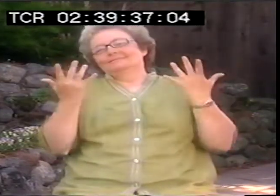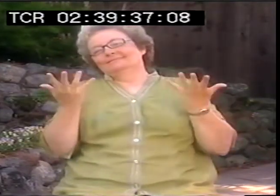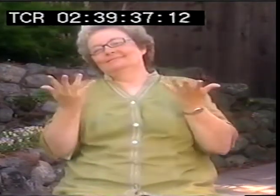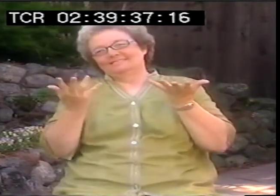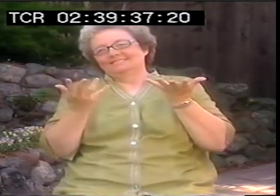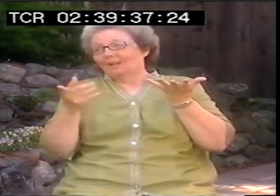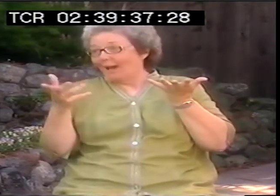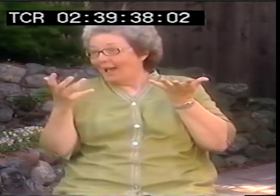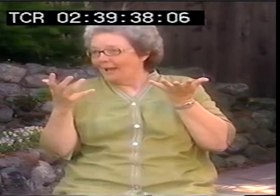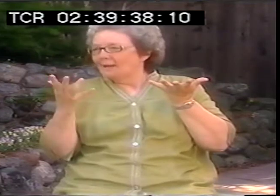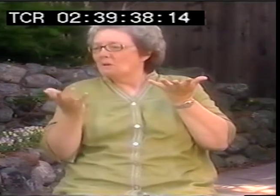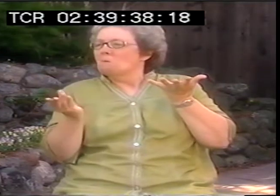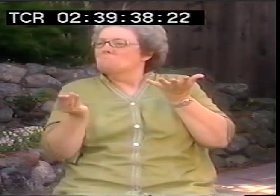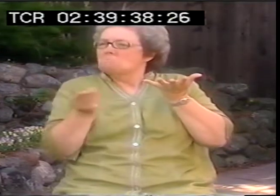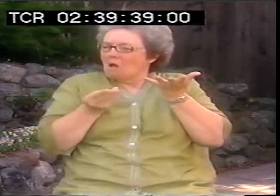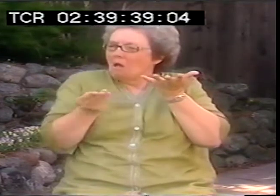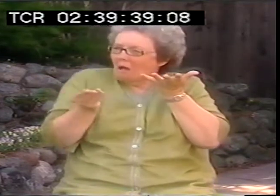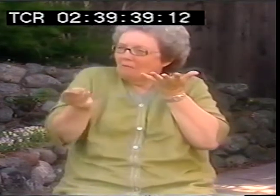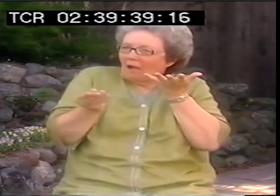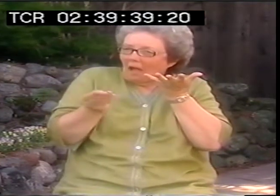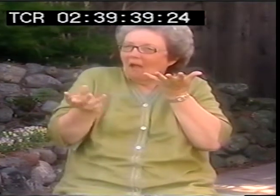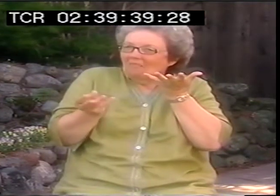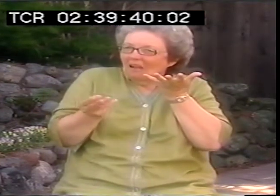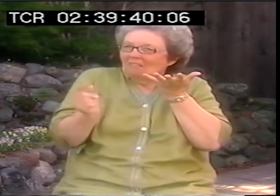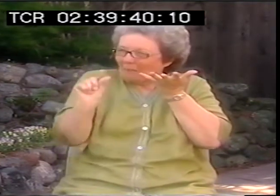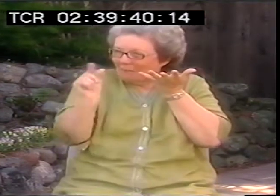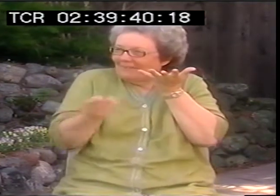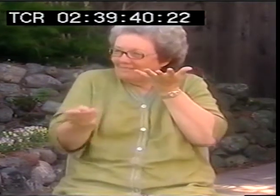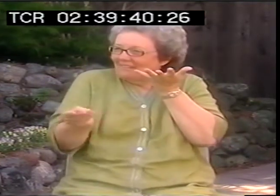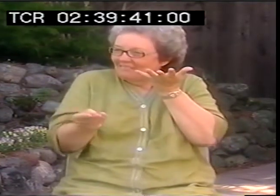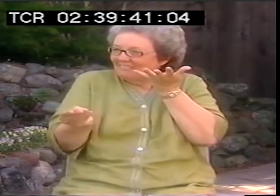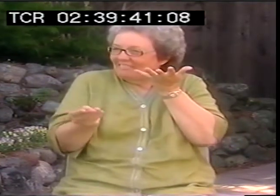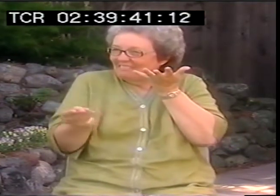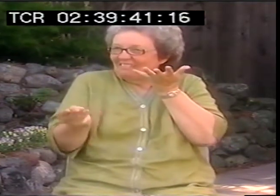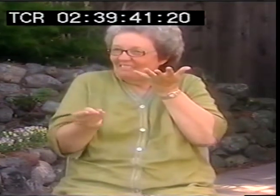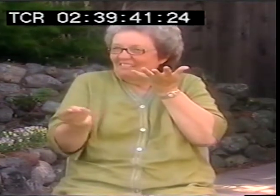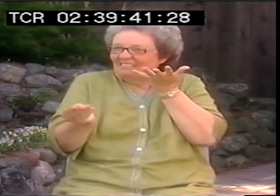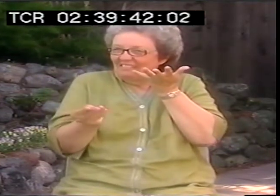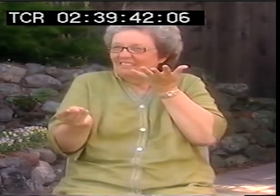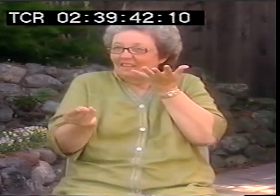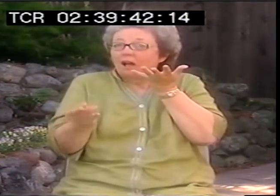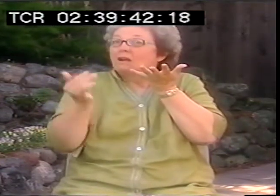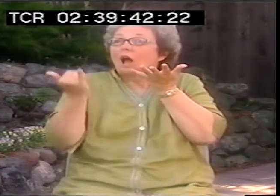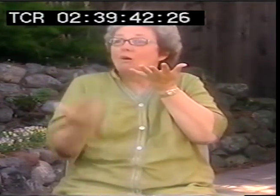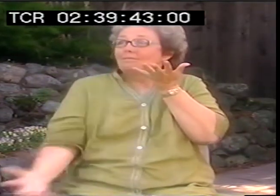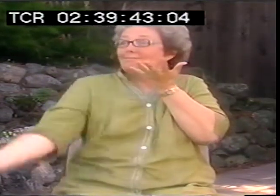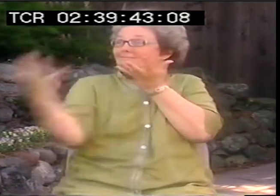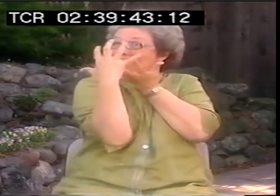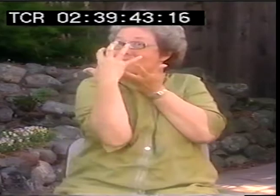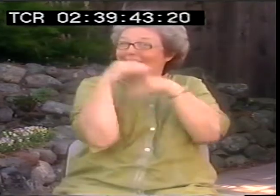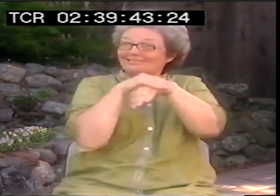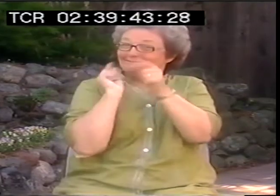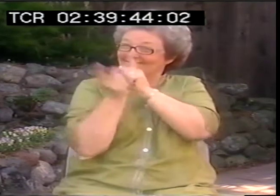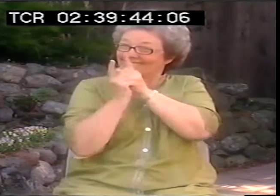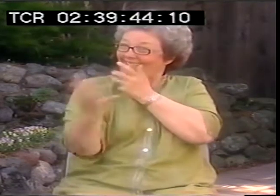and you could see that it would only be in ASL. But if you needed to put some little cues in there of music to lead people's emotions, you know, not